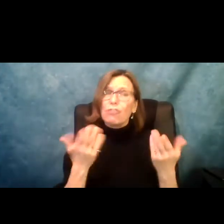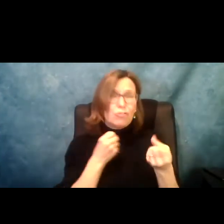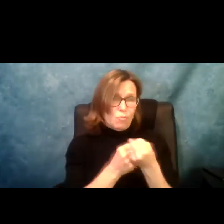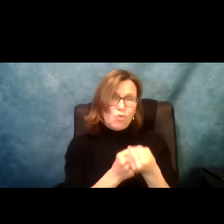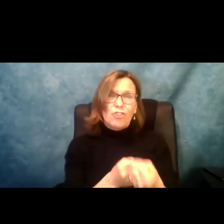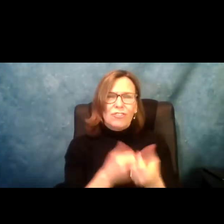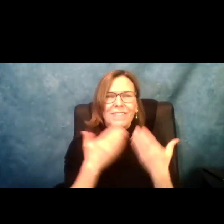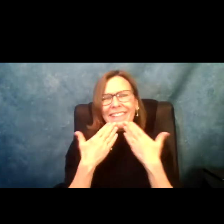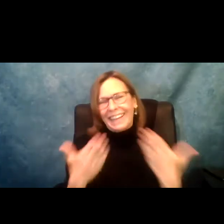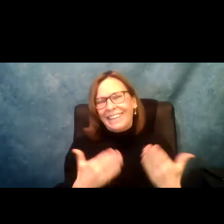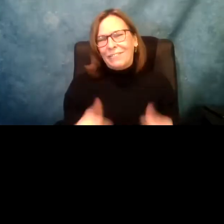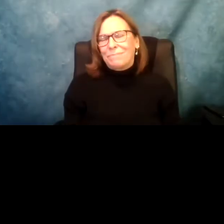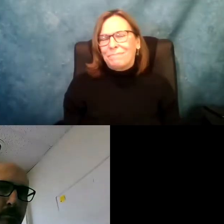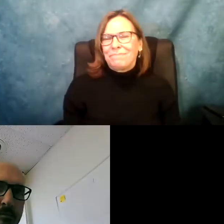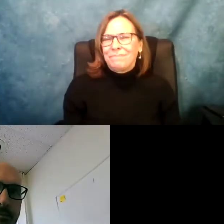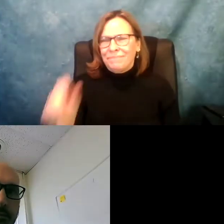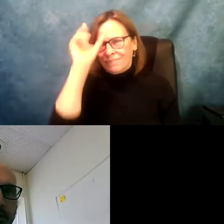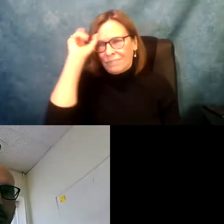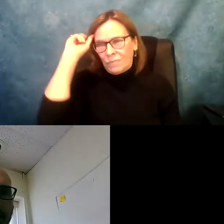thank you so